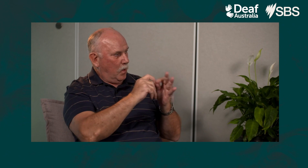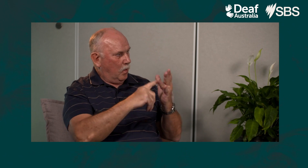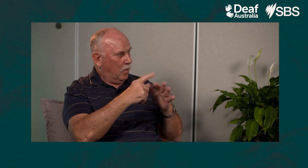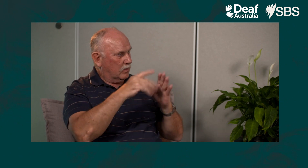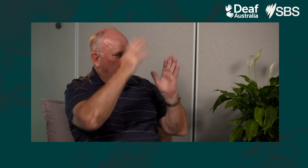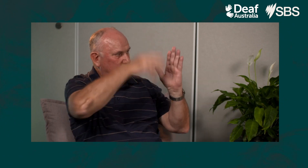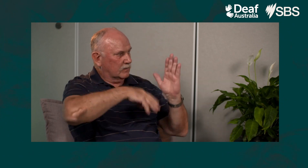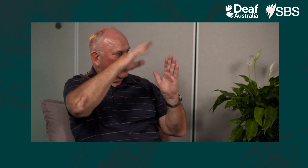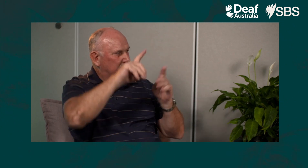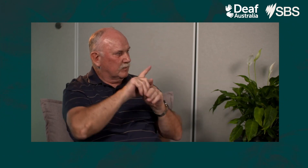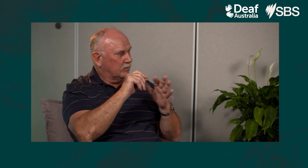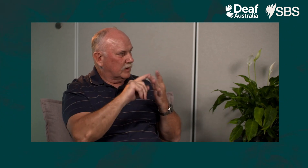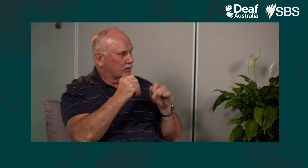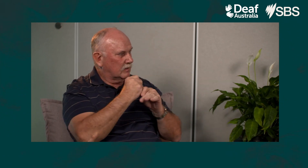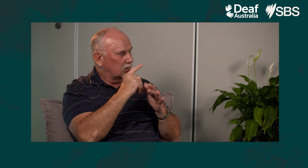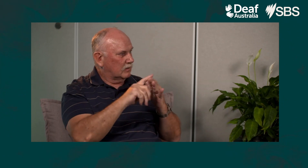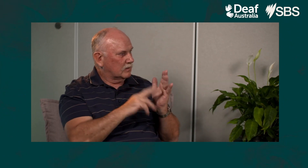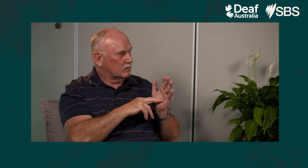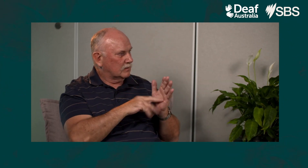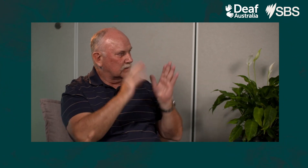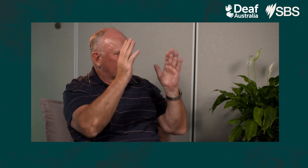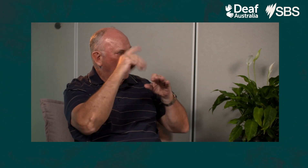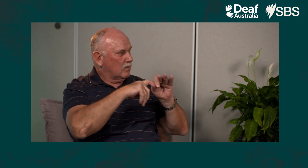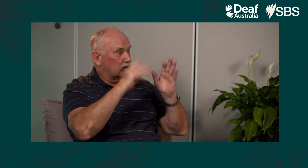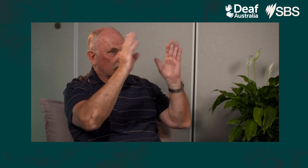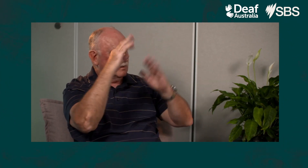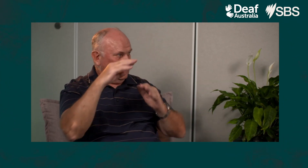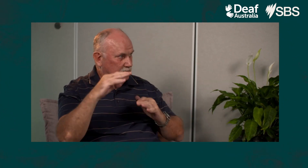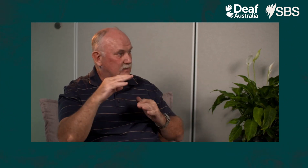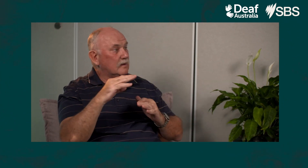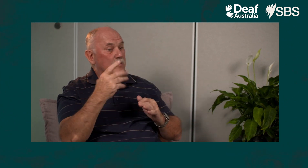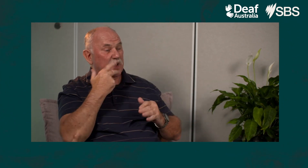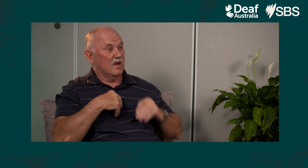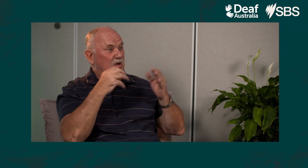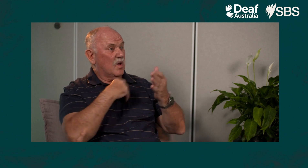Each one of us had lockers, similar to what you refer to as pigeonholes these days.